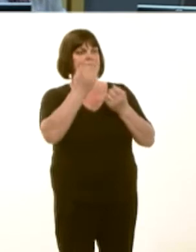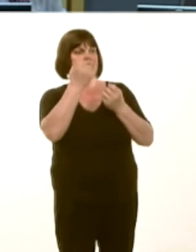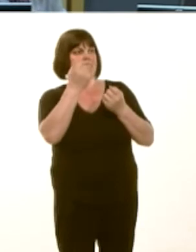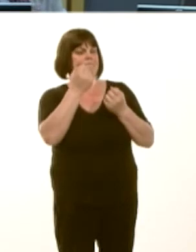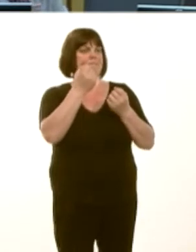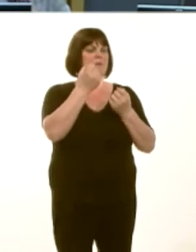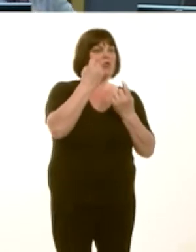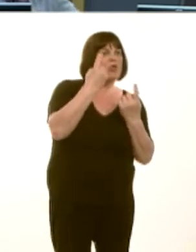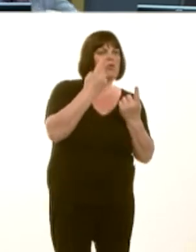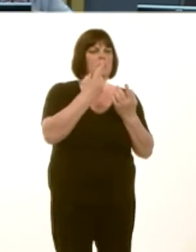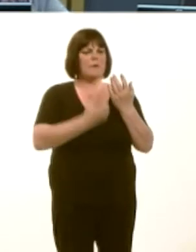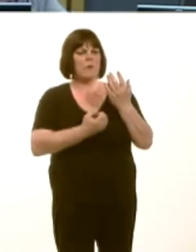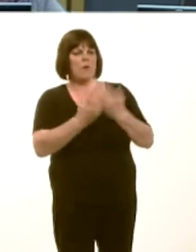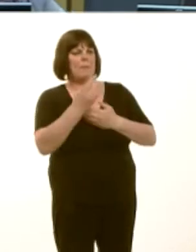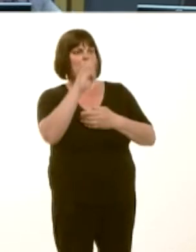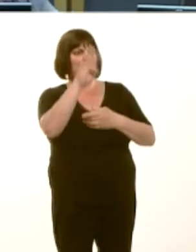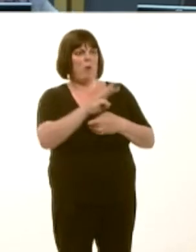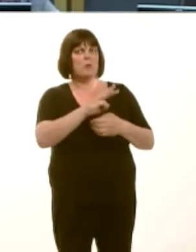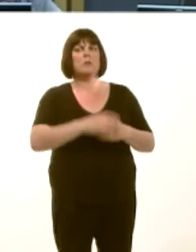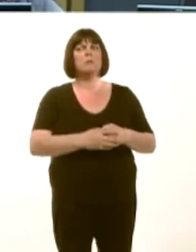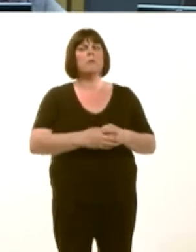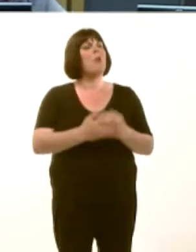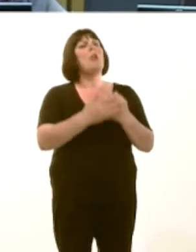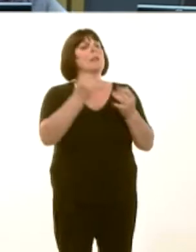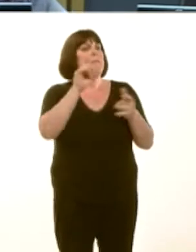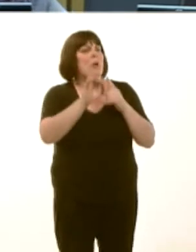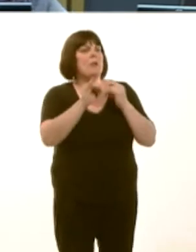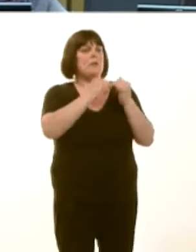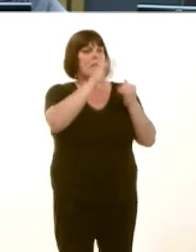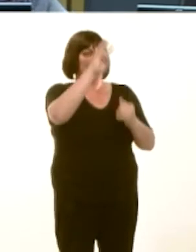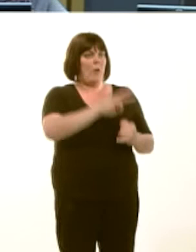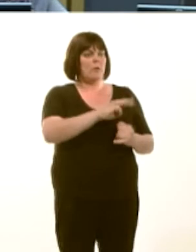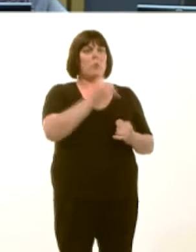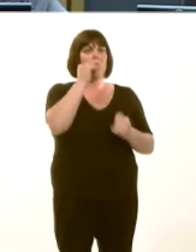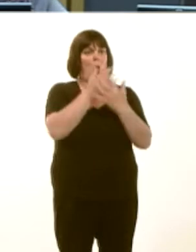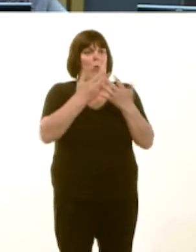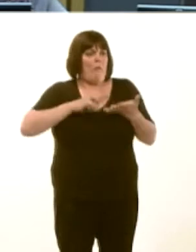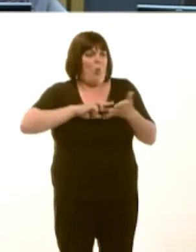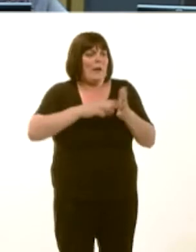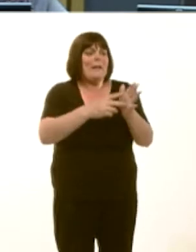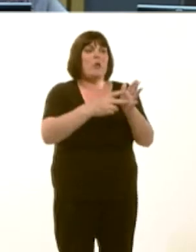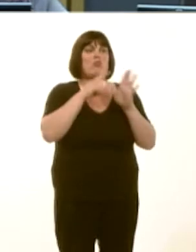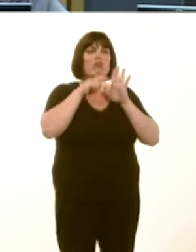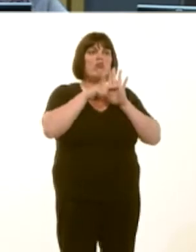They have a lot of support, I believe, across parties, from a range of organisations and among the public.